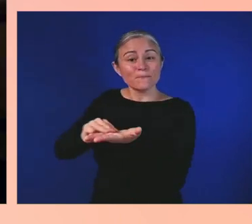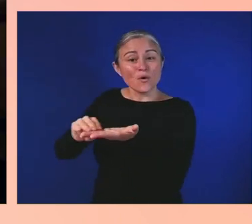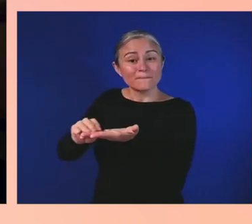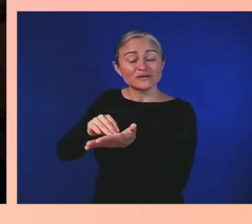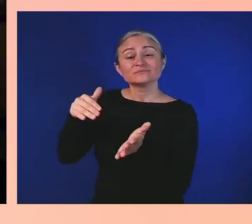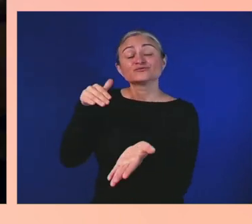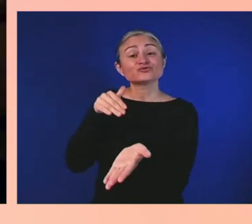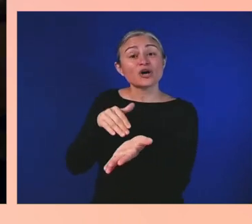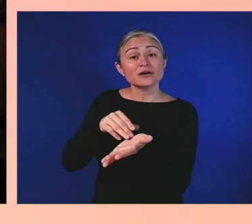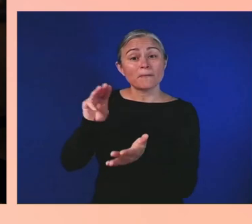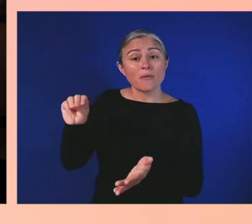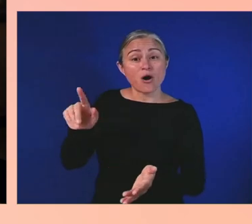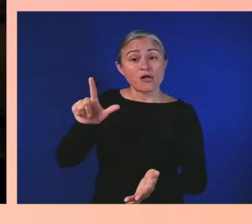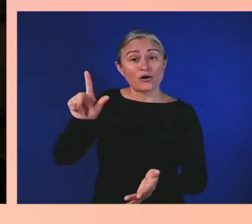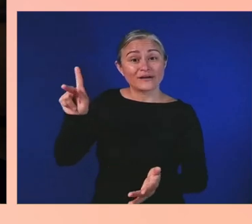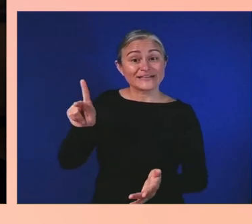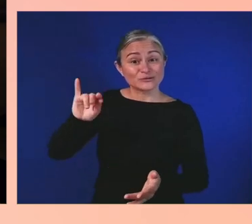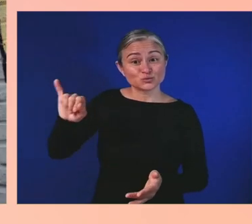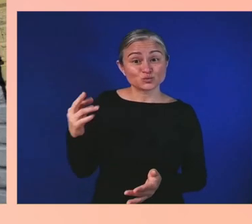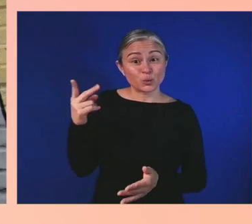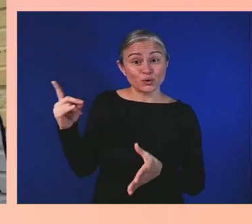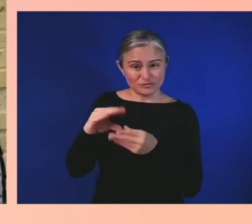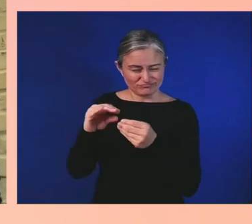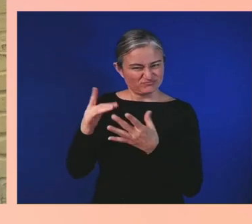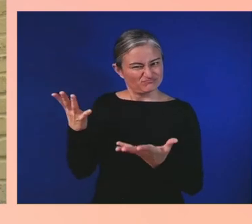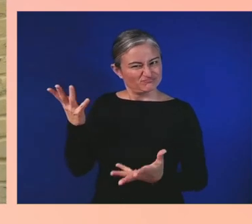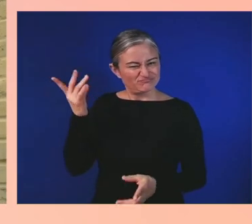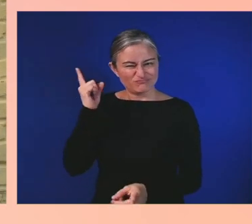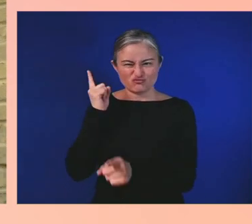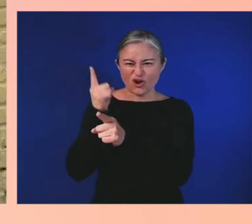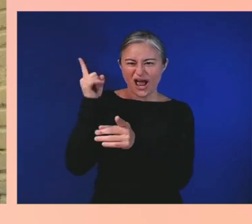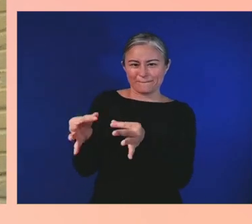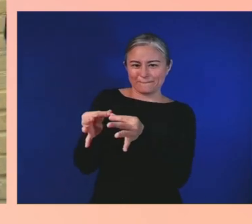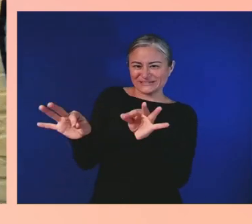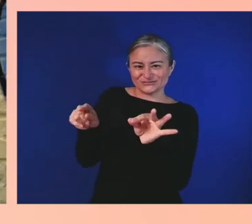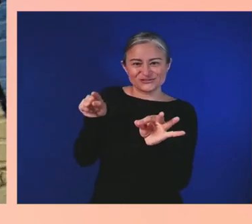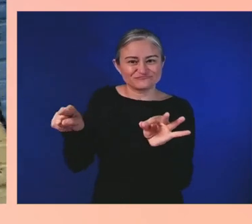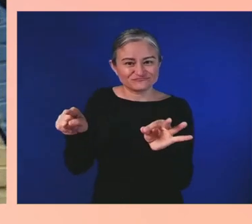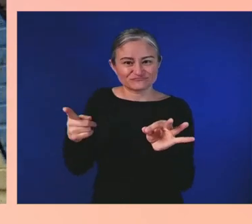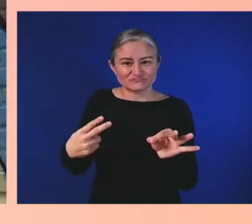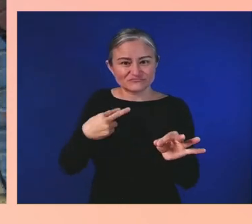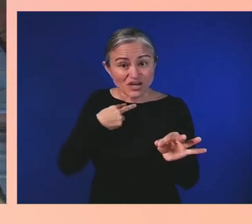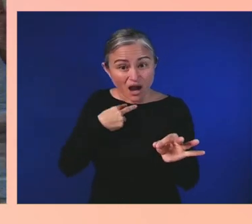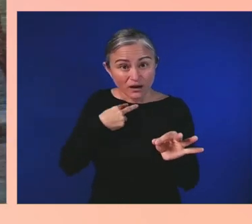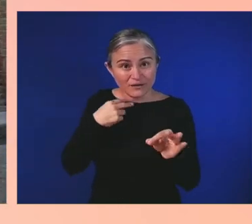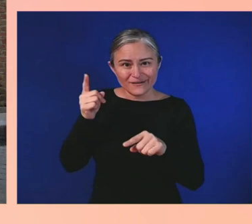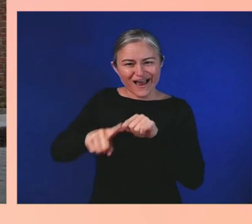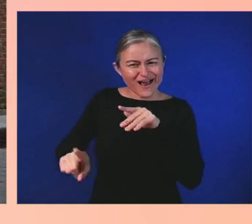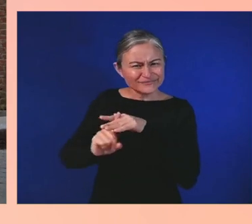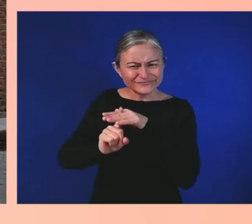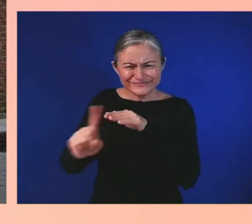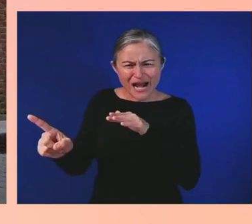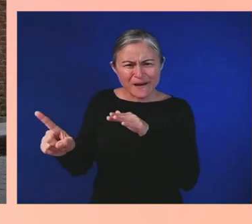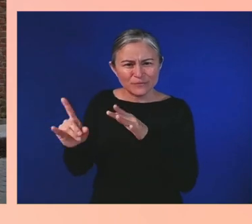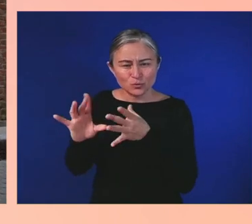mutuality tied in a single garment of destiny." We gathered in Memphis to model what